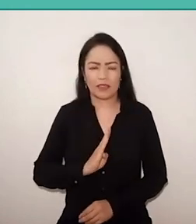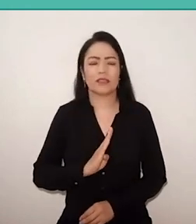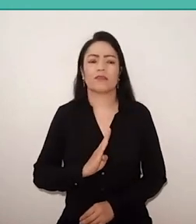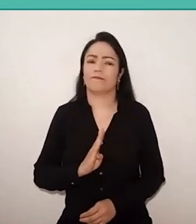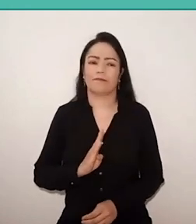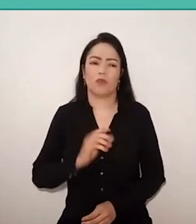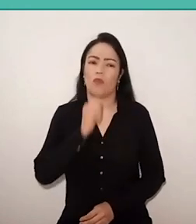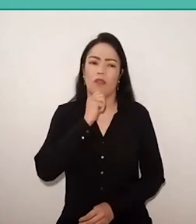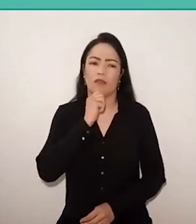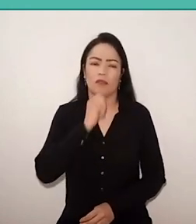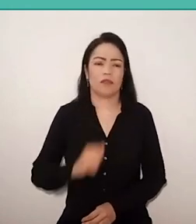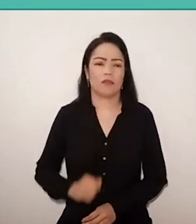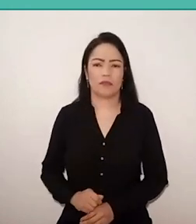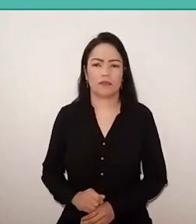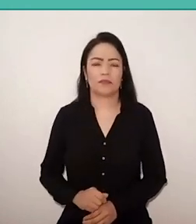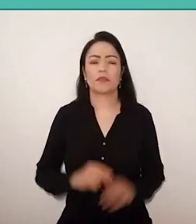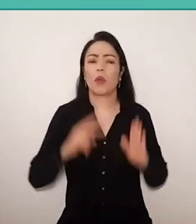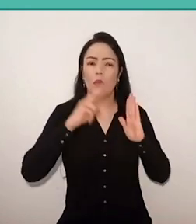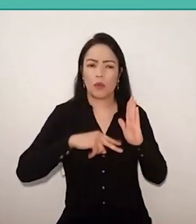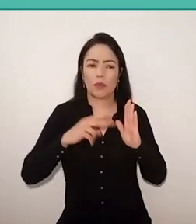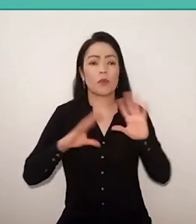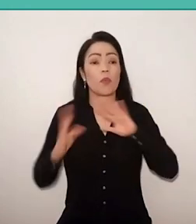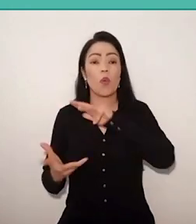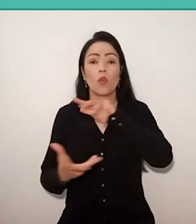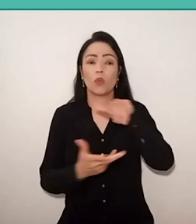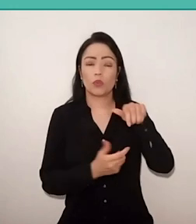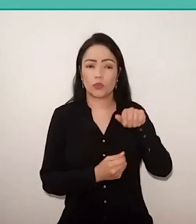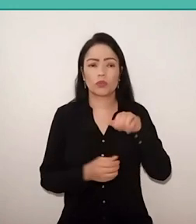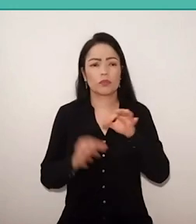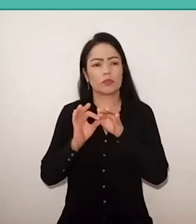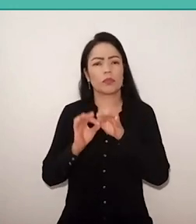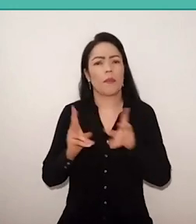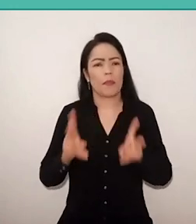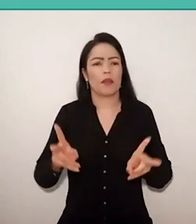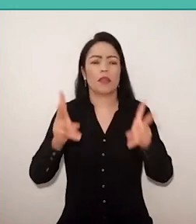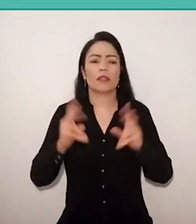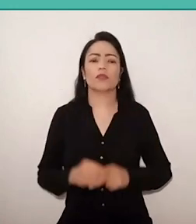this reading rages by neoconservative world. And therefore we will have to fight a lot